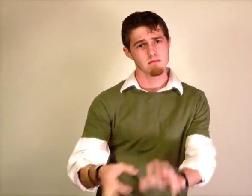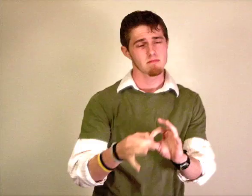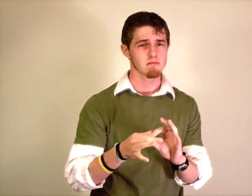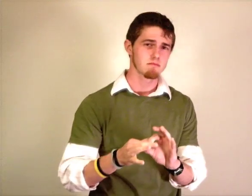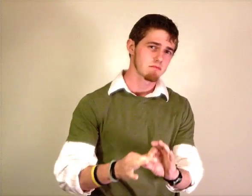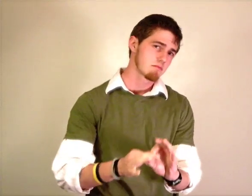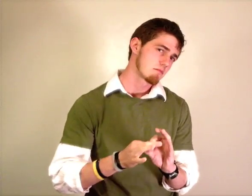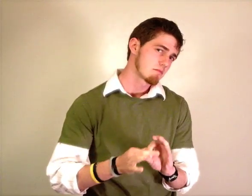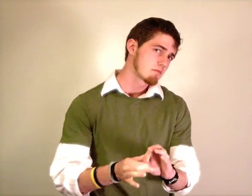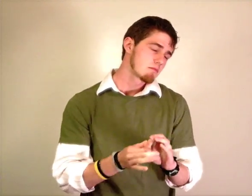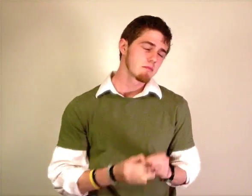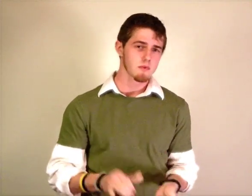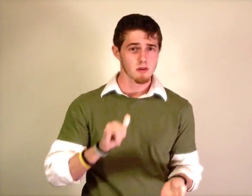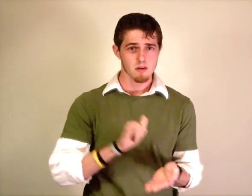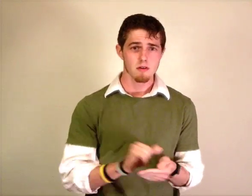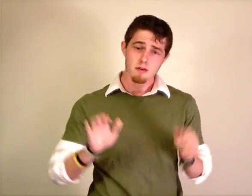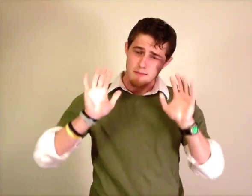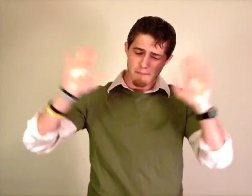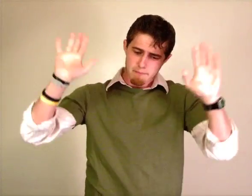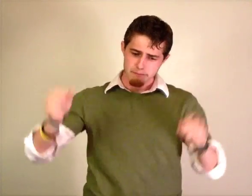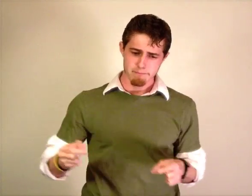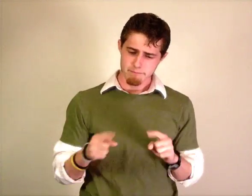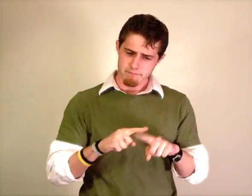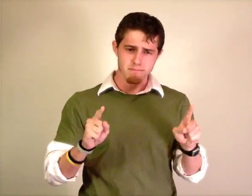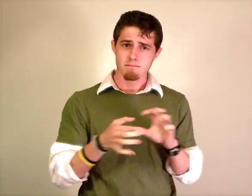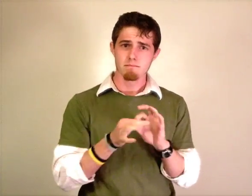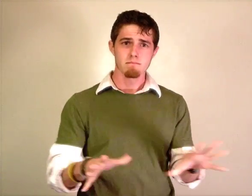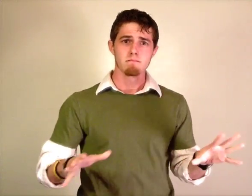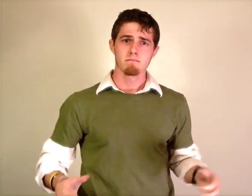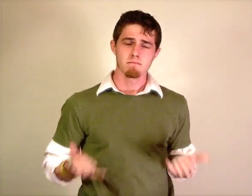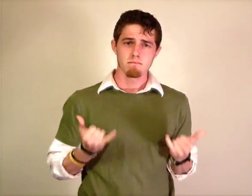Relationship we shared CONNECTION It was awesome but we lost it THAT AWESOME, BUT DISCONNECT